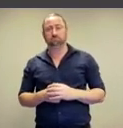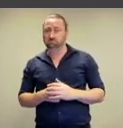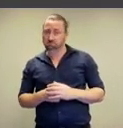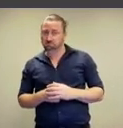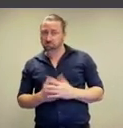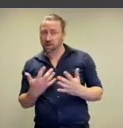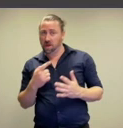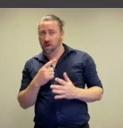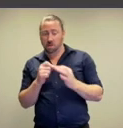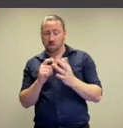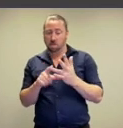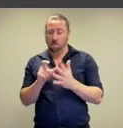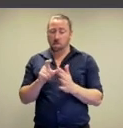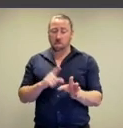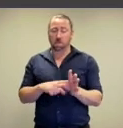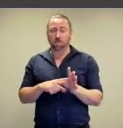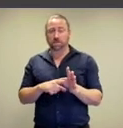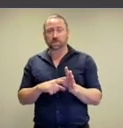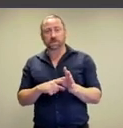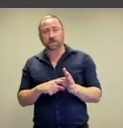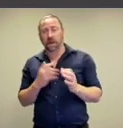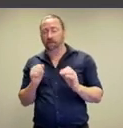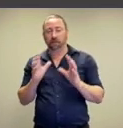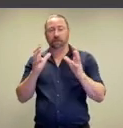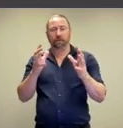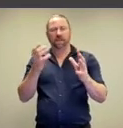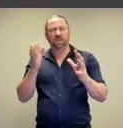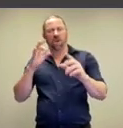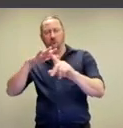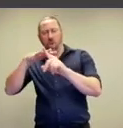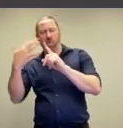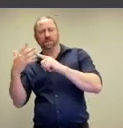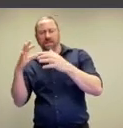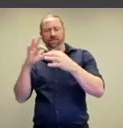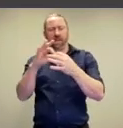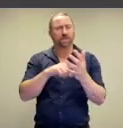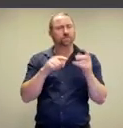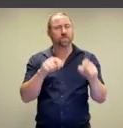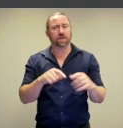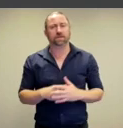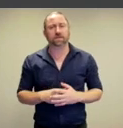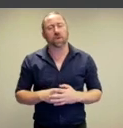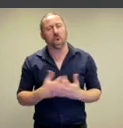these bodies either belong in a kind of